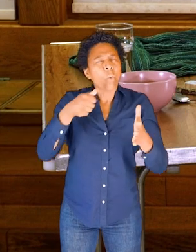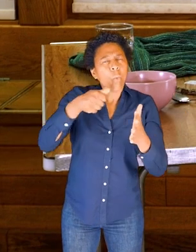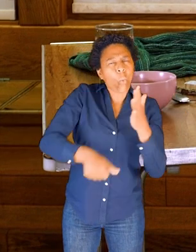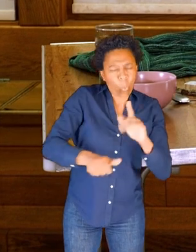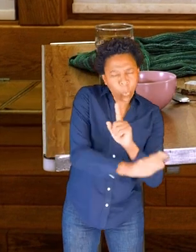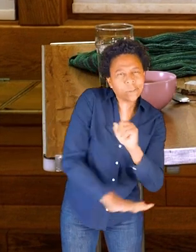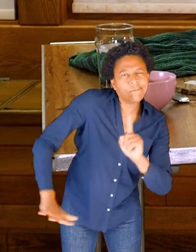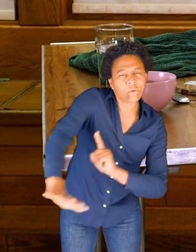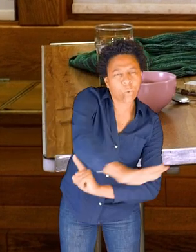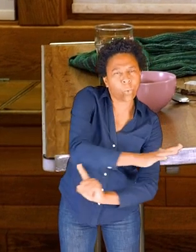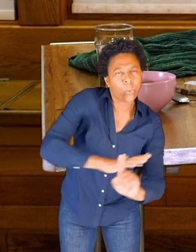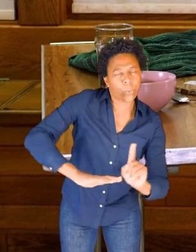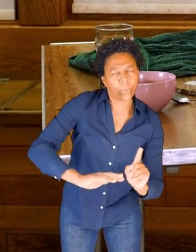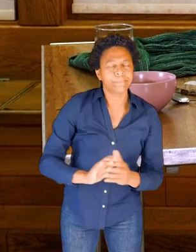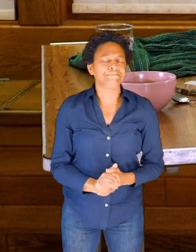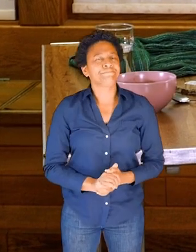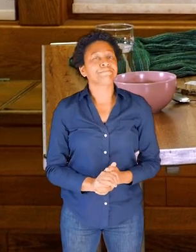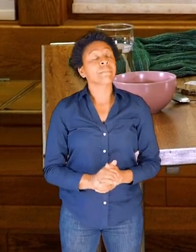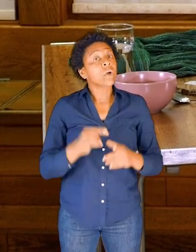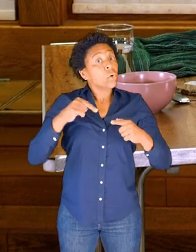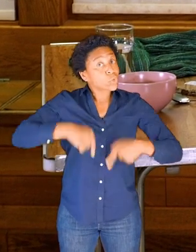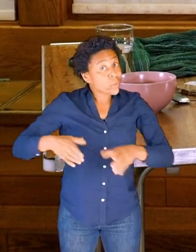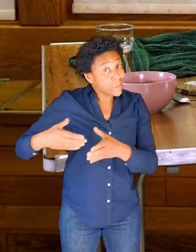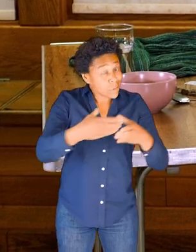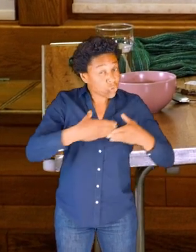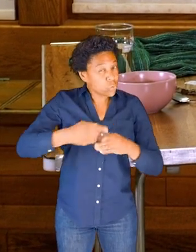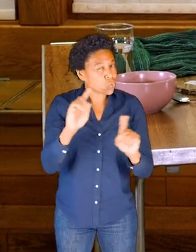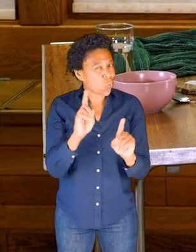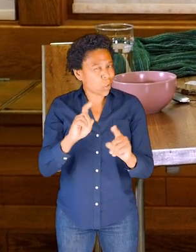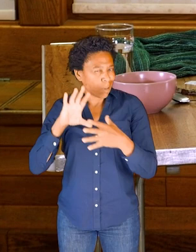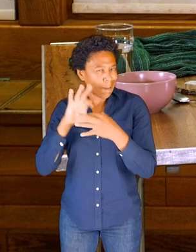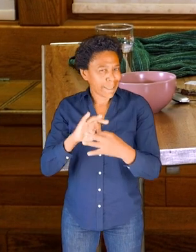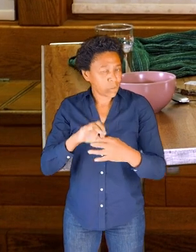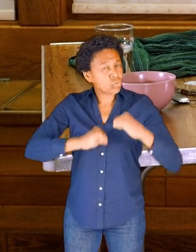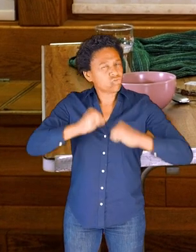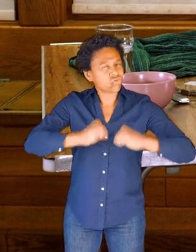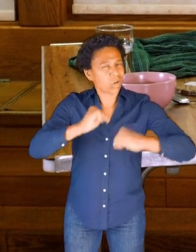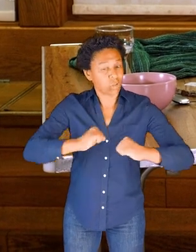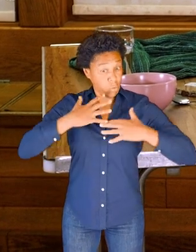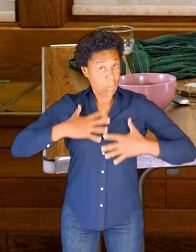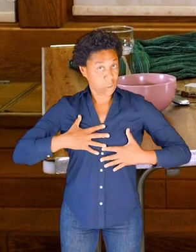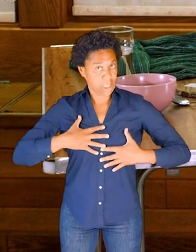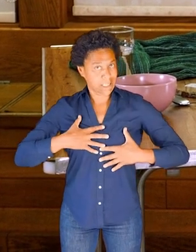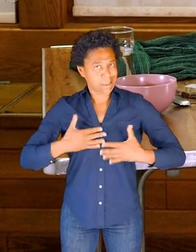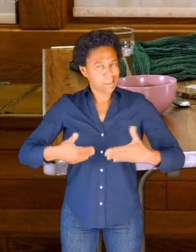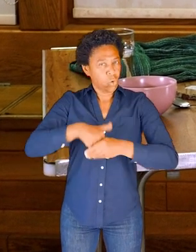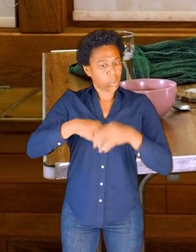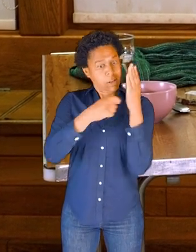So this session is all about the architecture of the body, namely the skeleton and the bones.